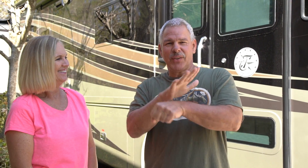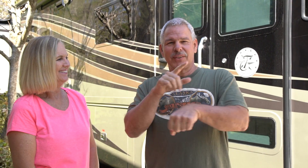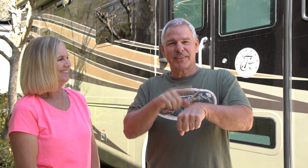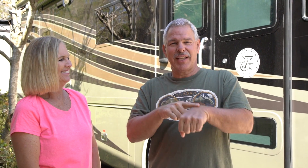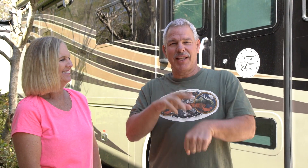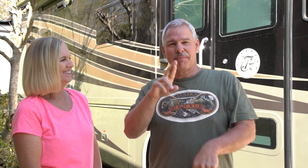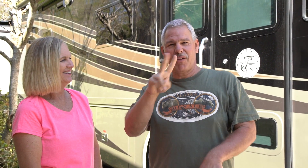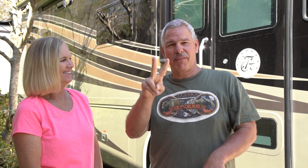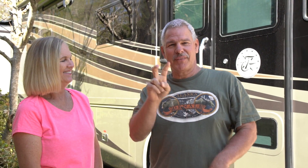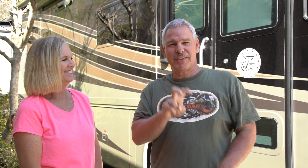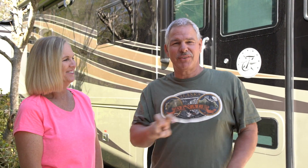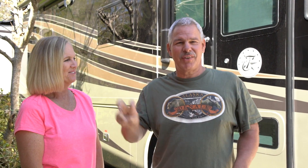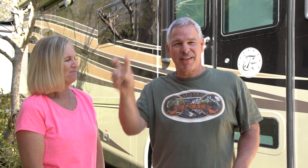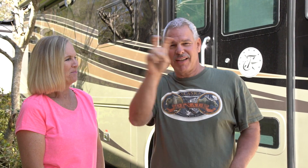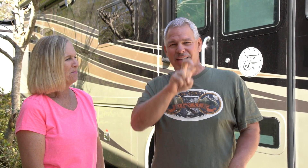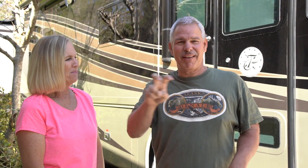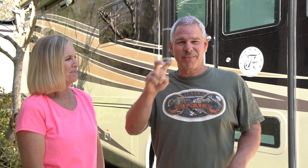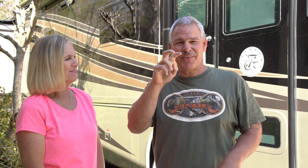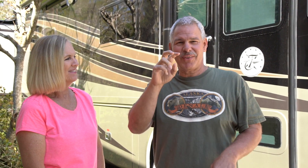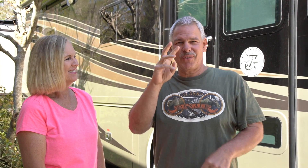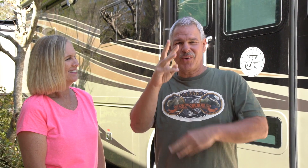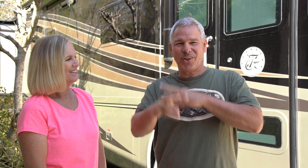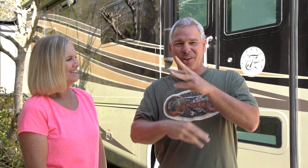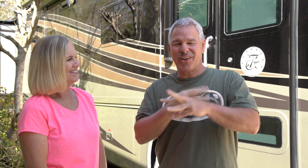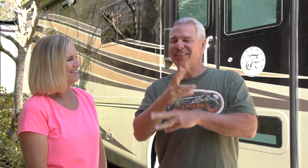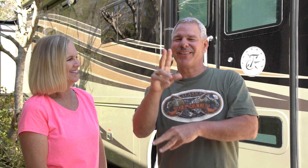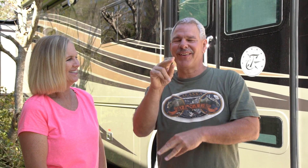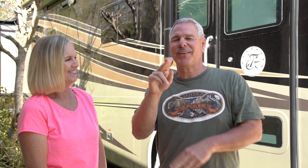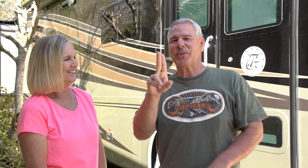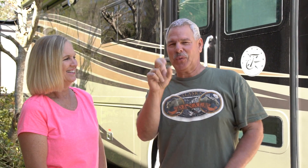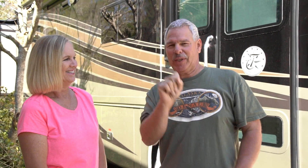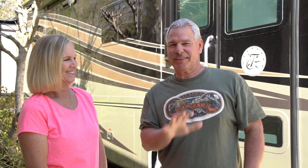We are full time RV travelers traveling the world...no, the